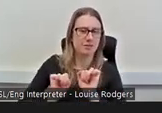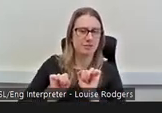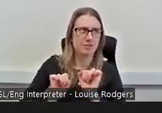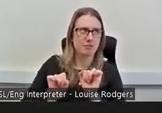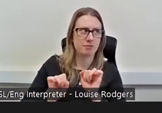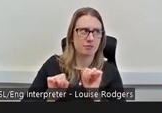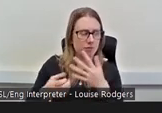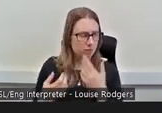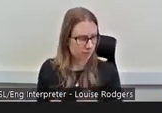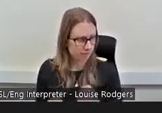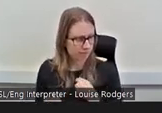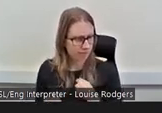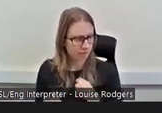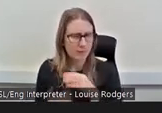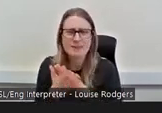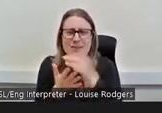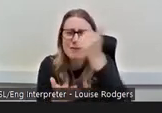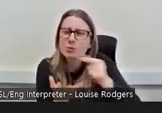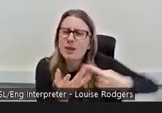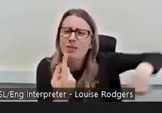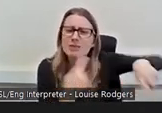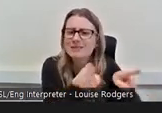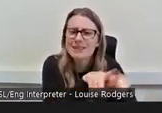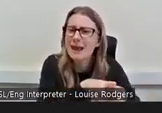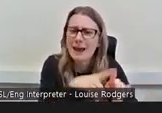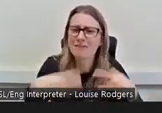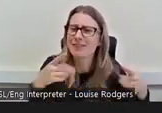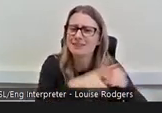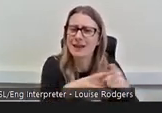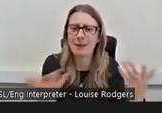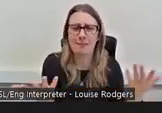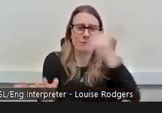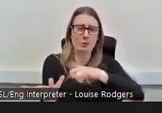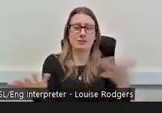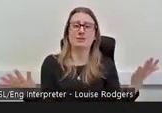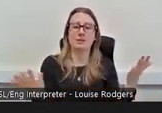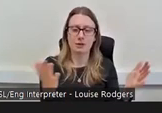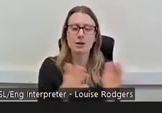of course other people are going to feel like that. So I use that and my lived experience and